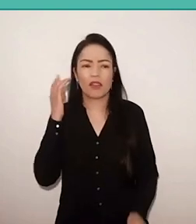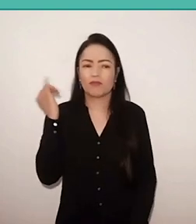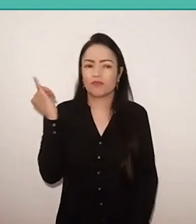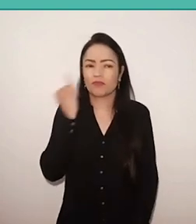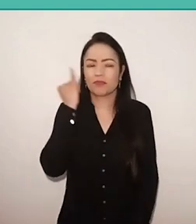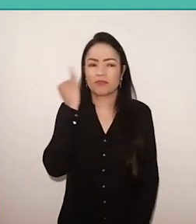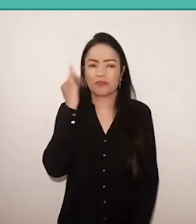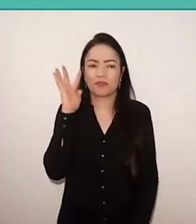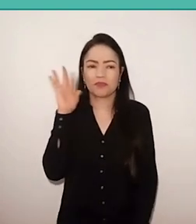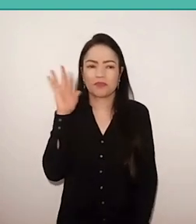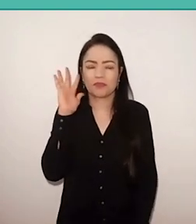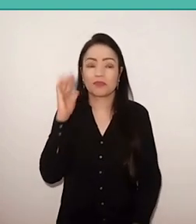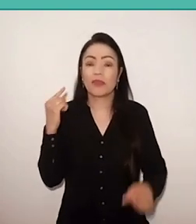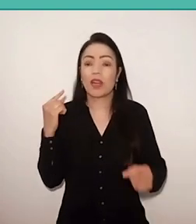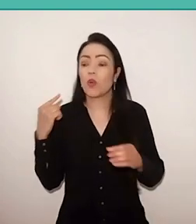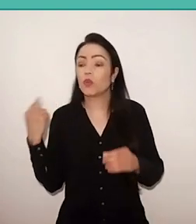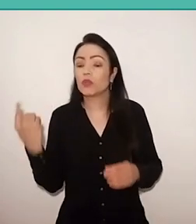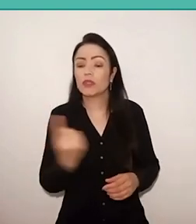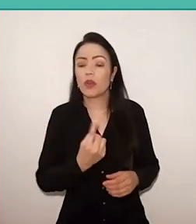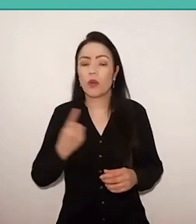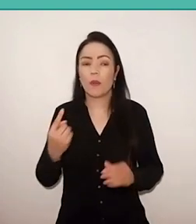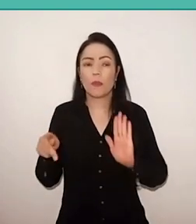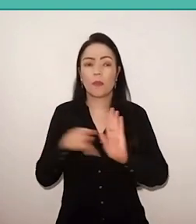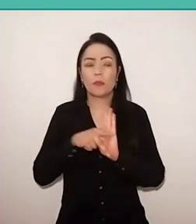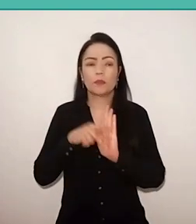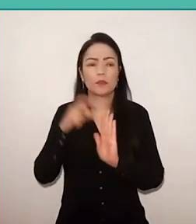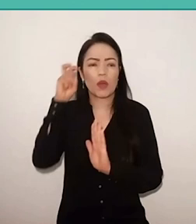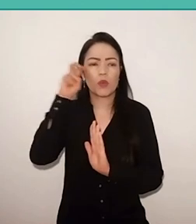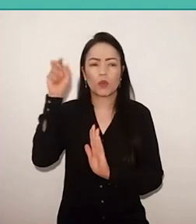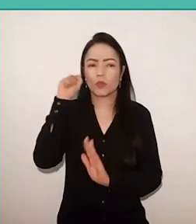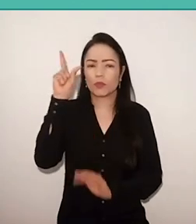the Culture Circles and dialogue as a method